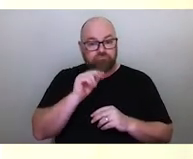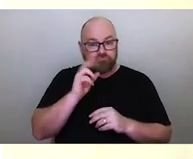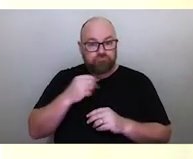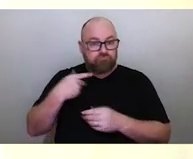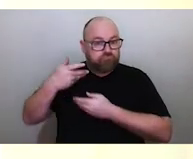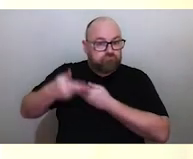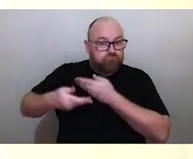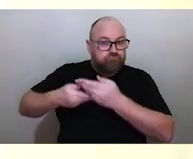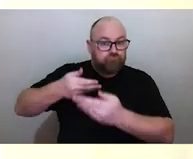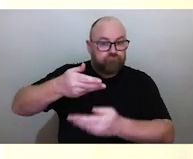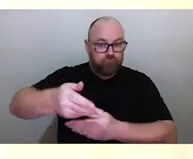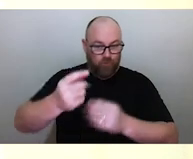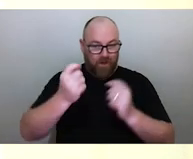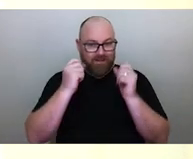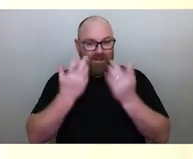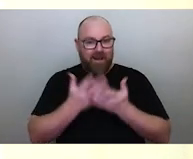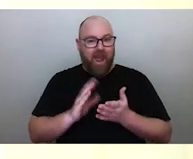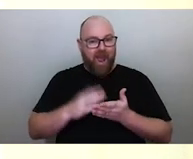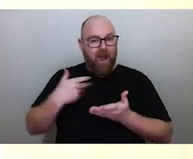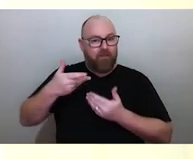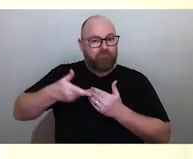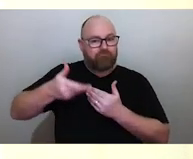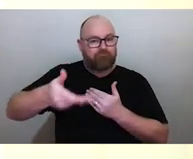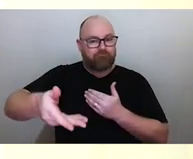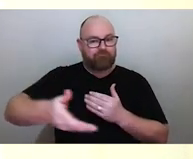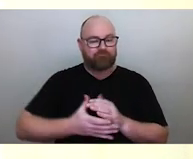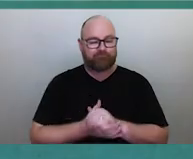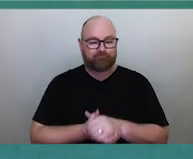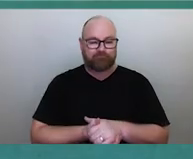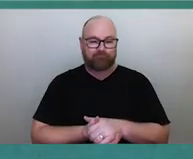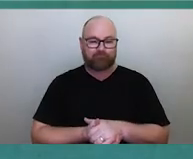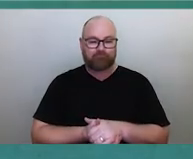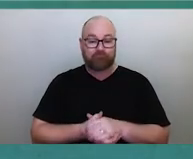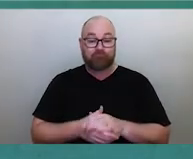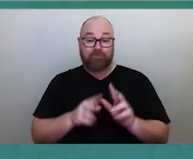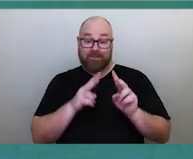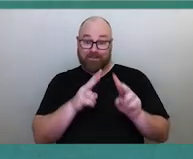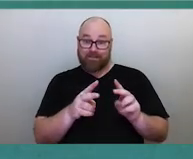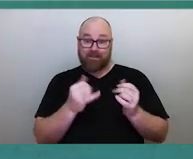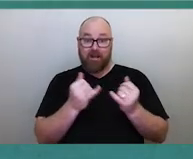how and why this knowledge is passed down. So we can see here Uncle Segar Passi,